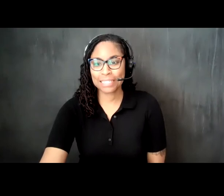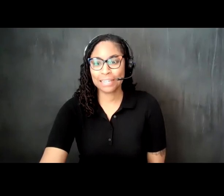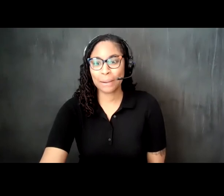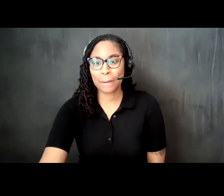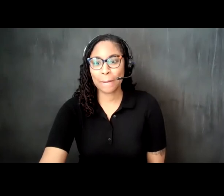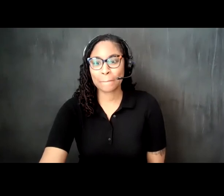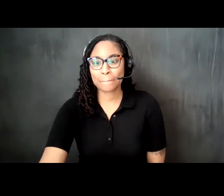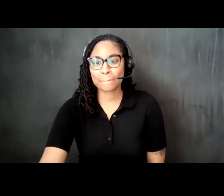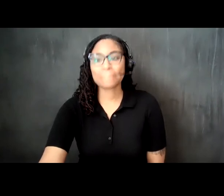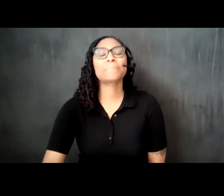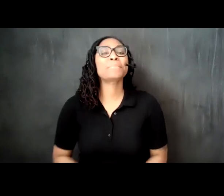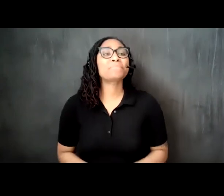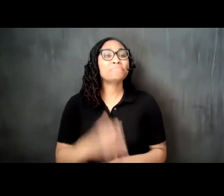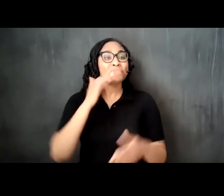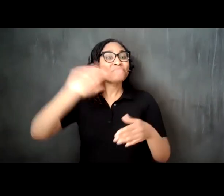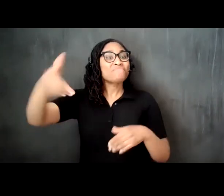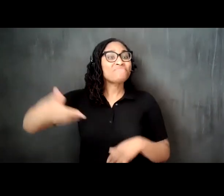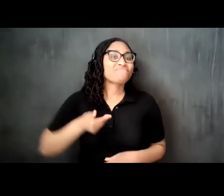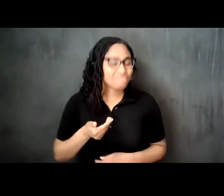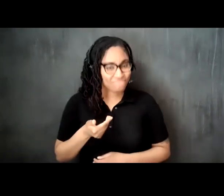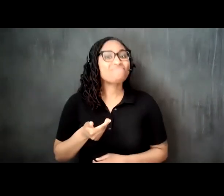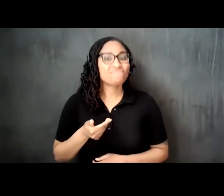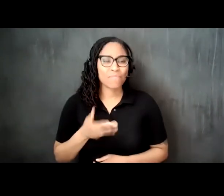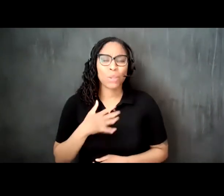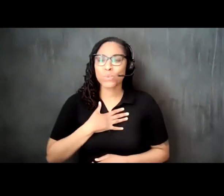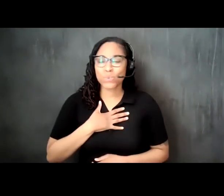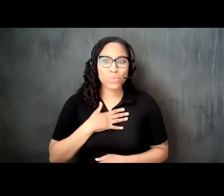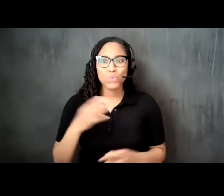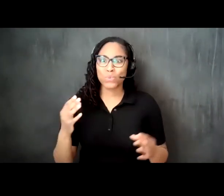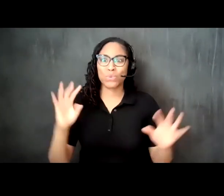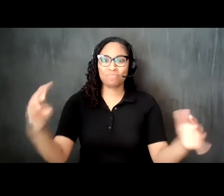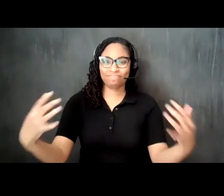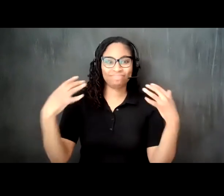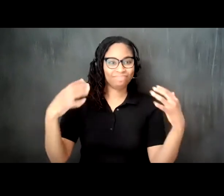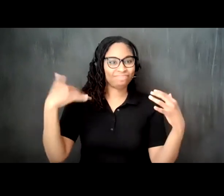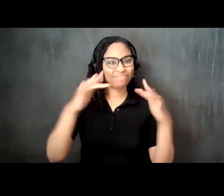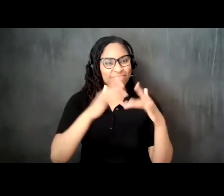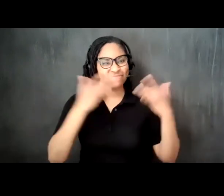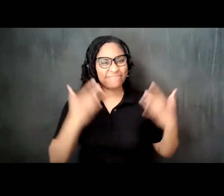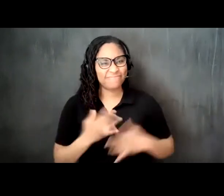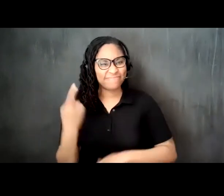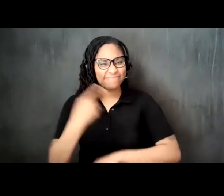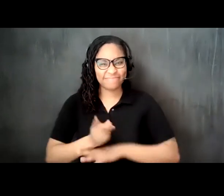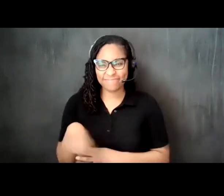welcome everyone we are thrilled to have you commune with us on valentine's day a day of love